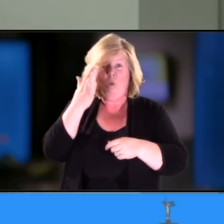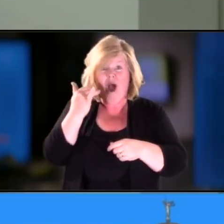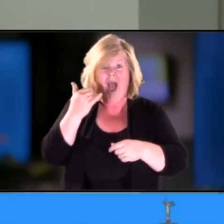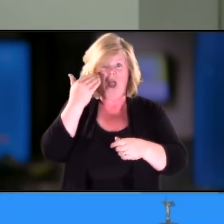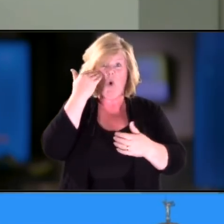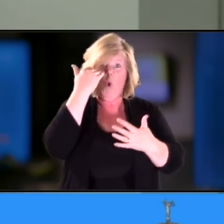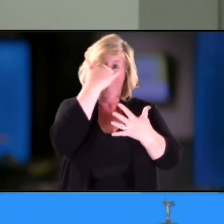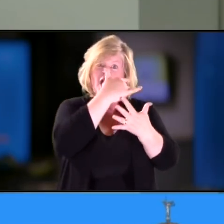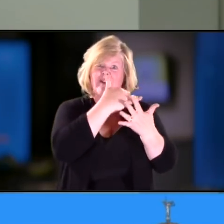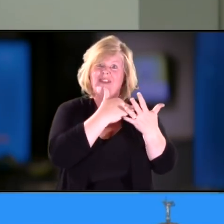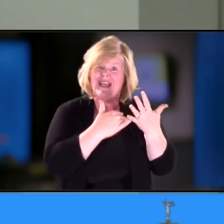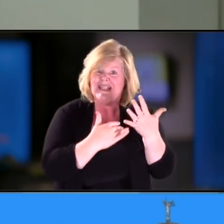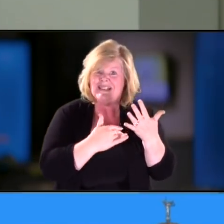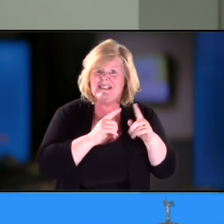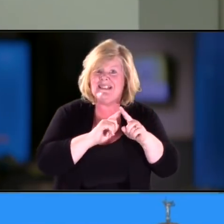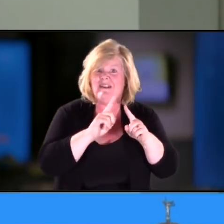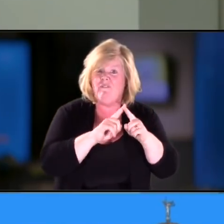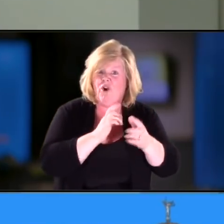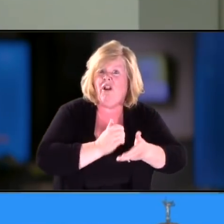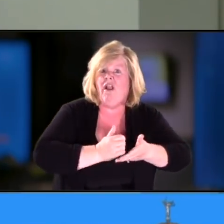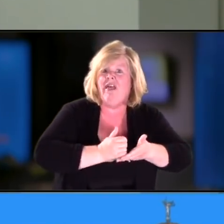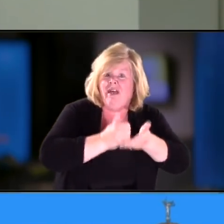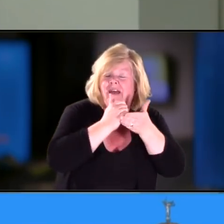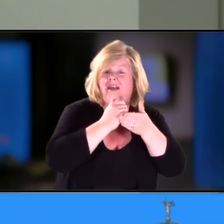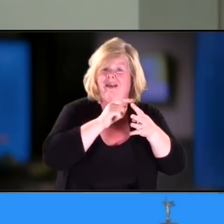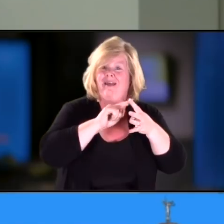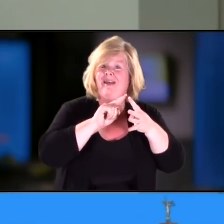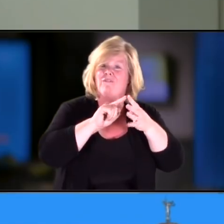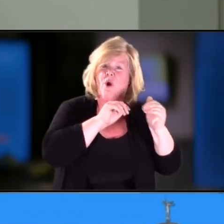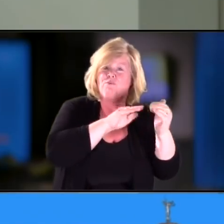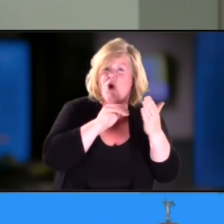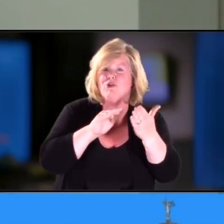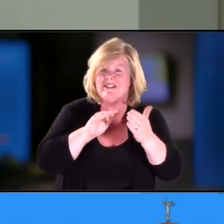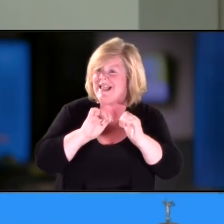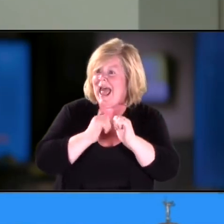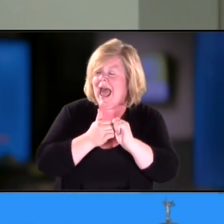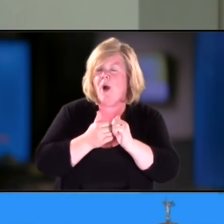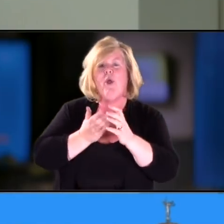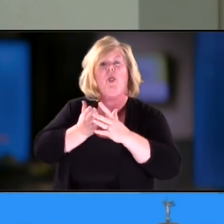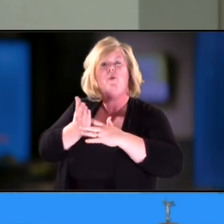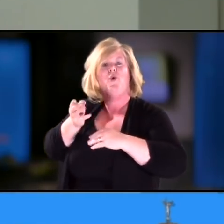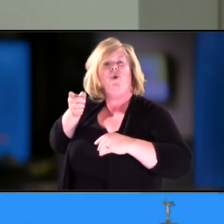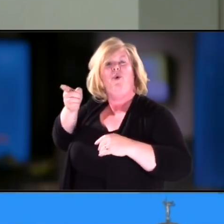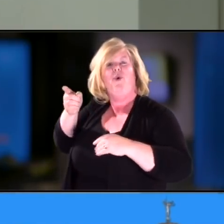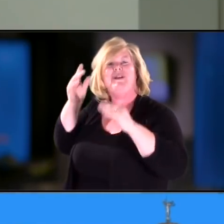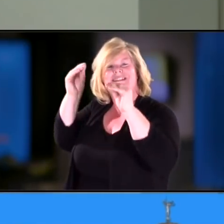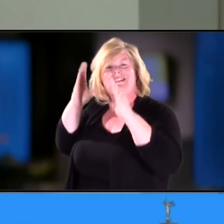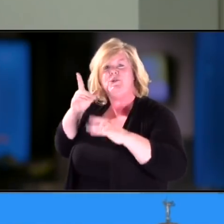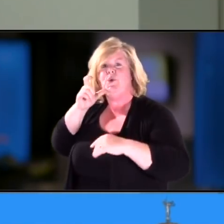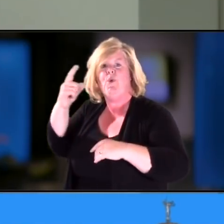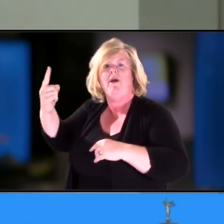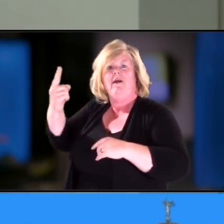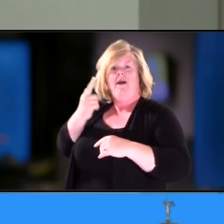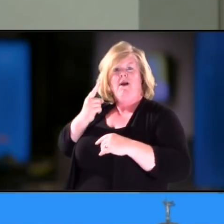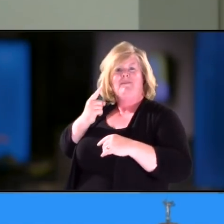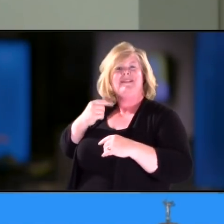Who, by the way only comes to our house once a month, for 60 minutes. So, all of my daughter's communication,